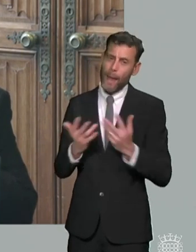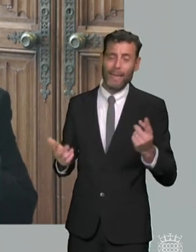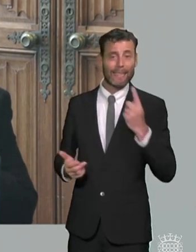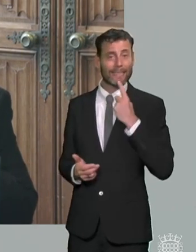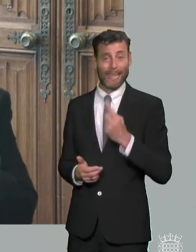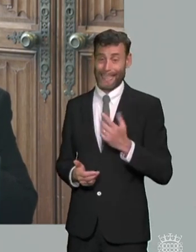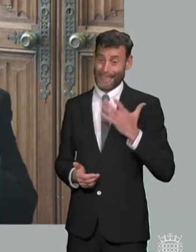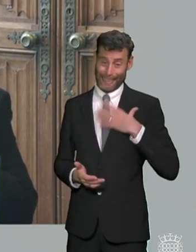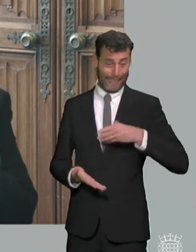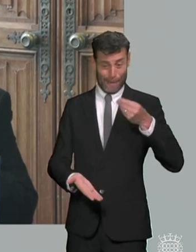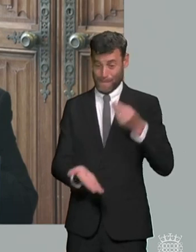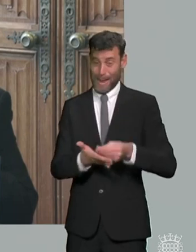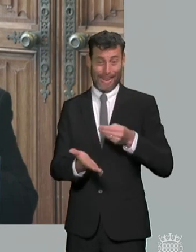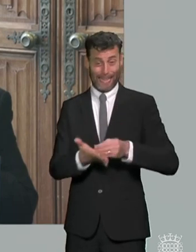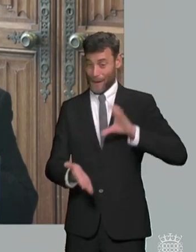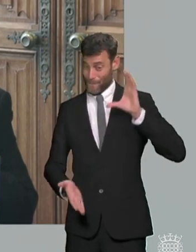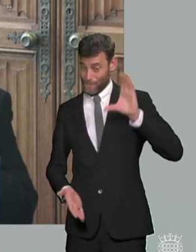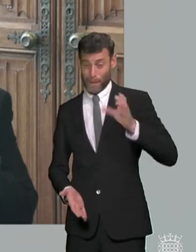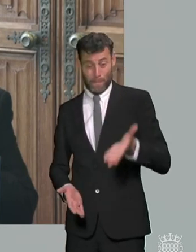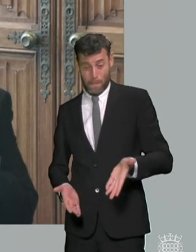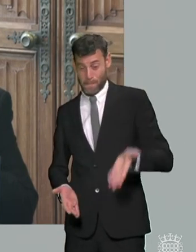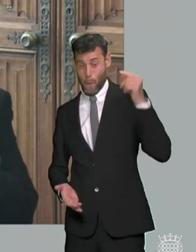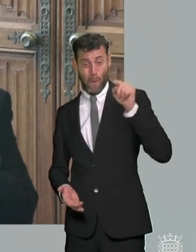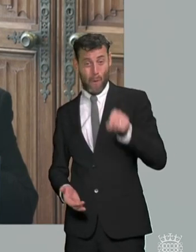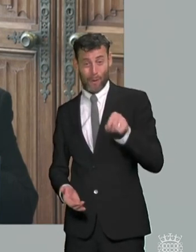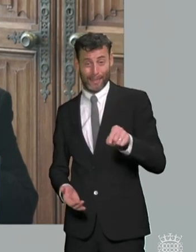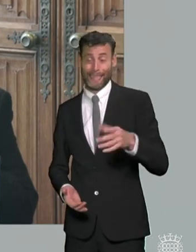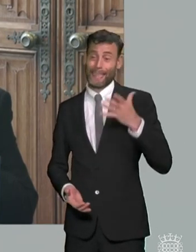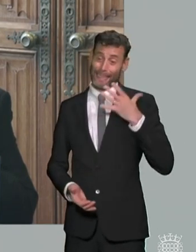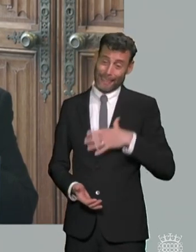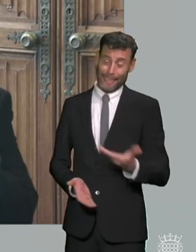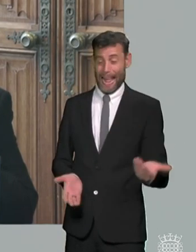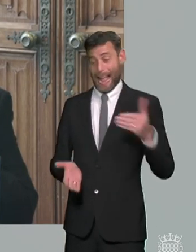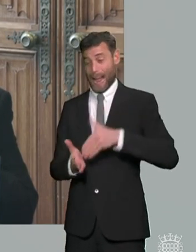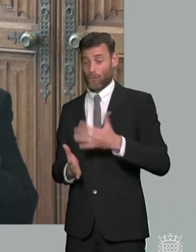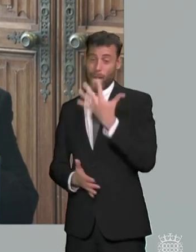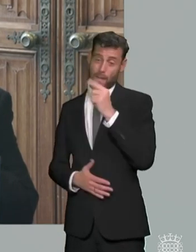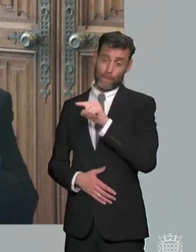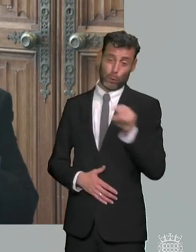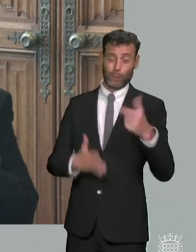we need in the special needs block and an additional five to seven billion pounds were